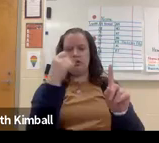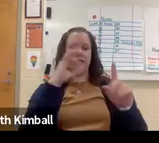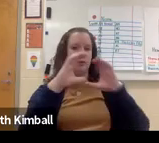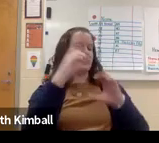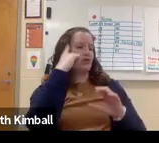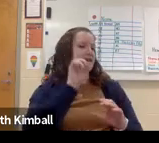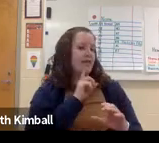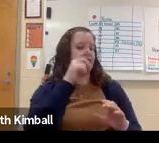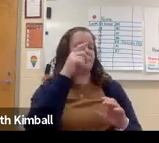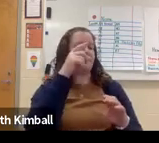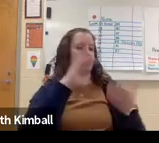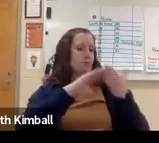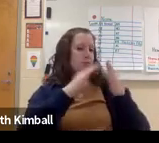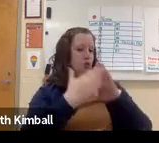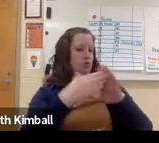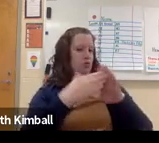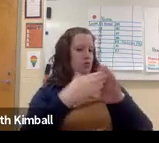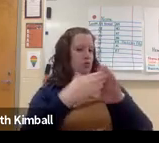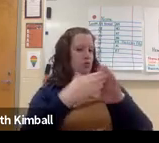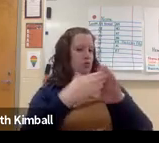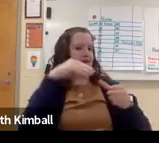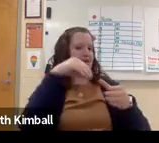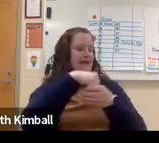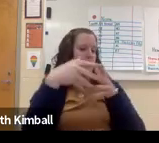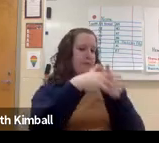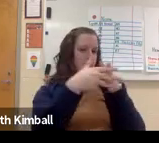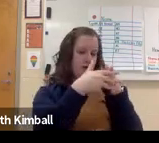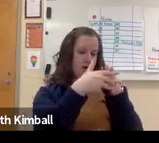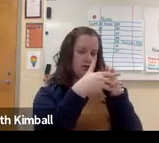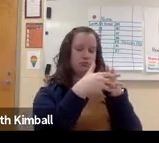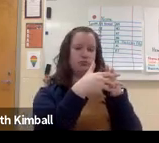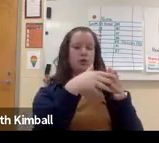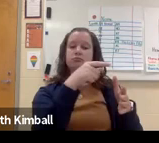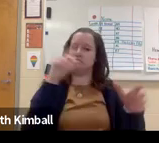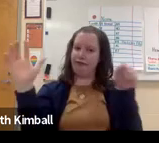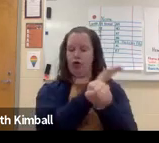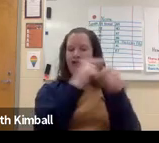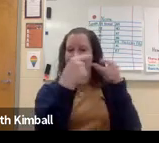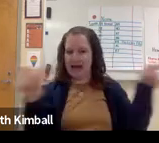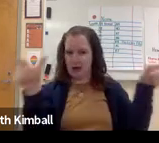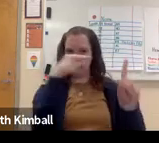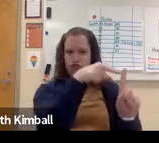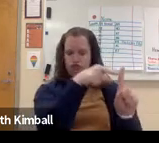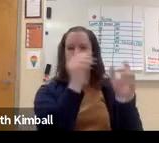It is the standard language of communication for the Deaf community in America.